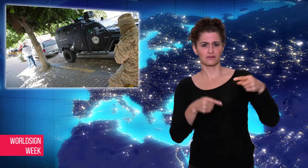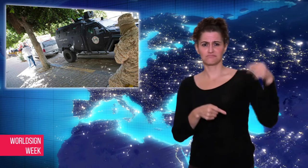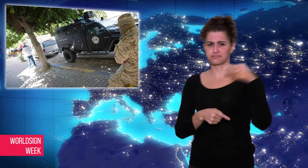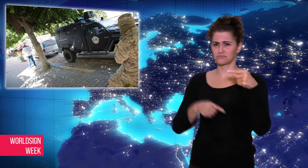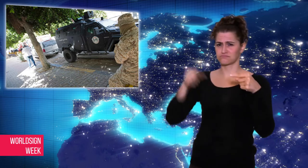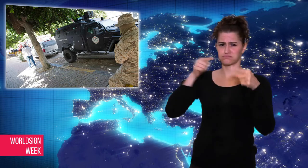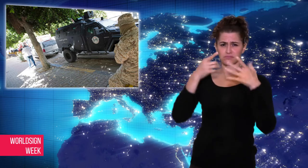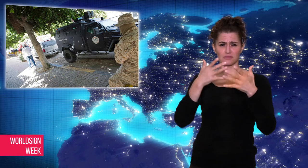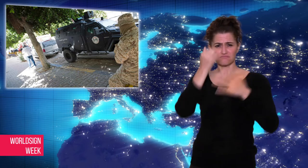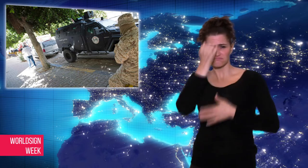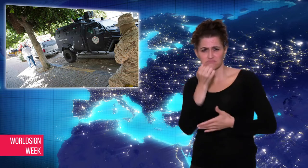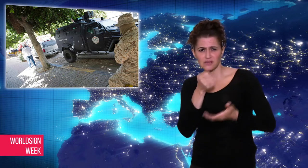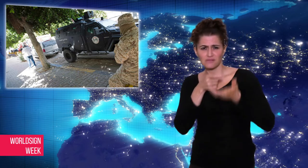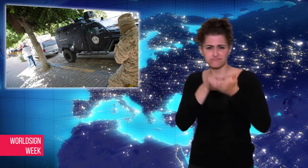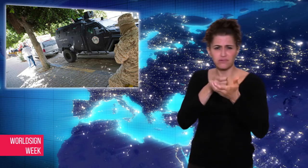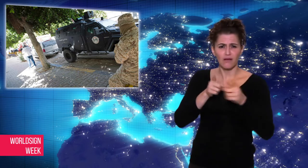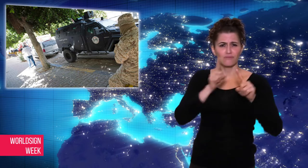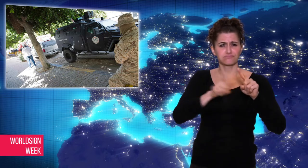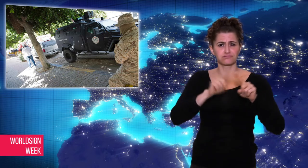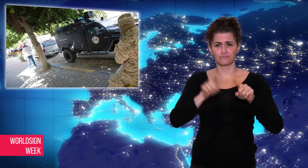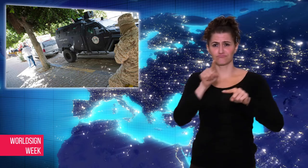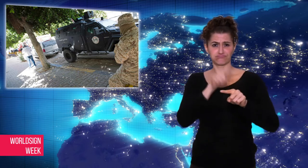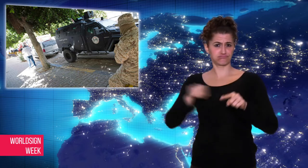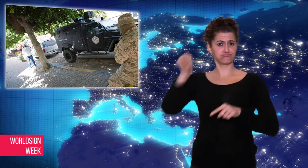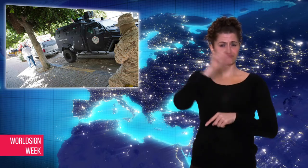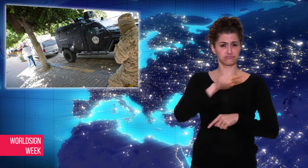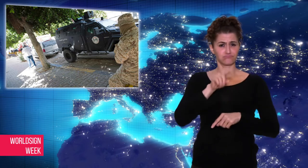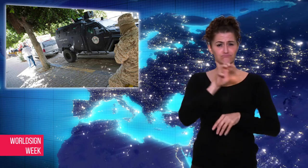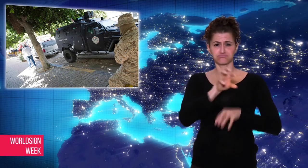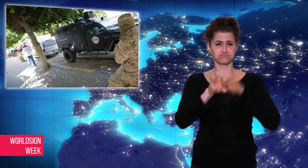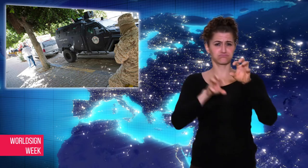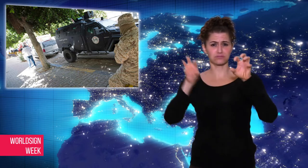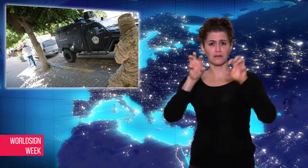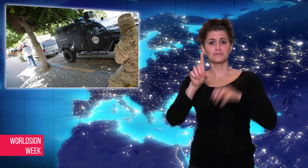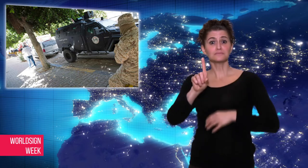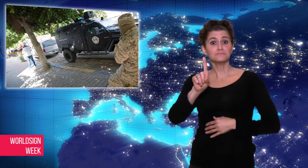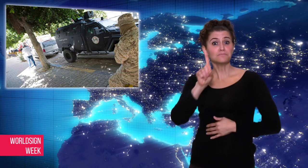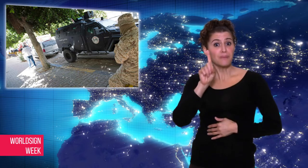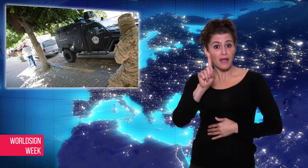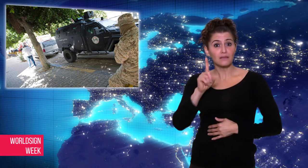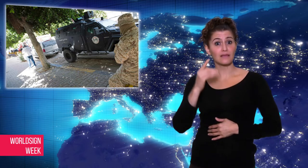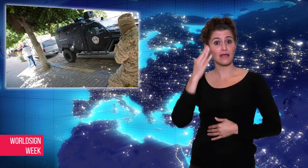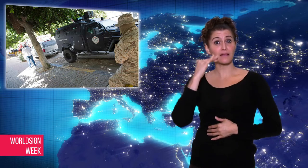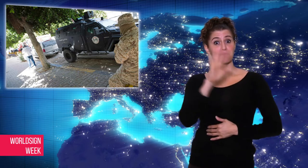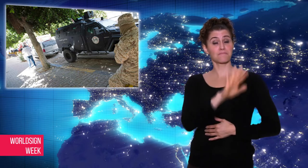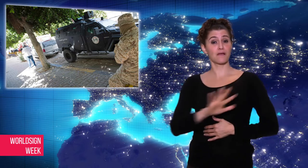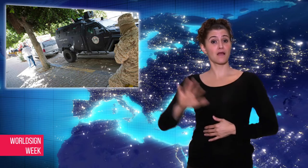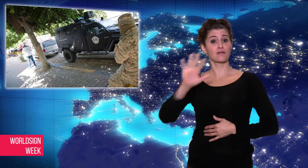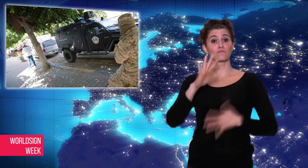administrations: the United Nations-